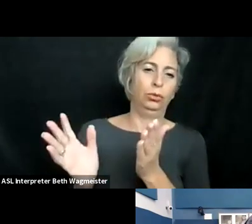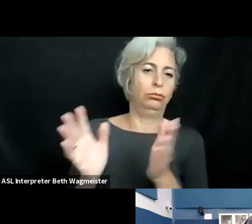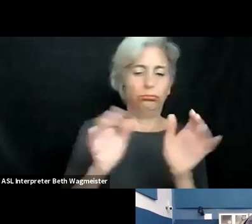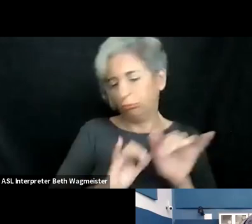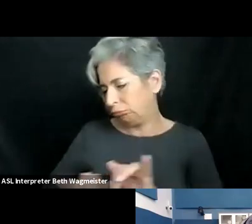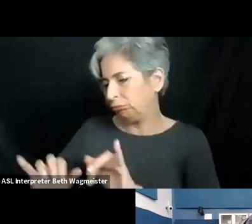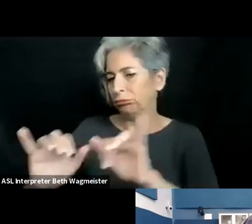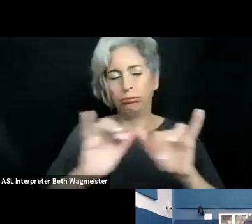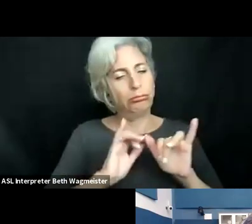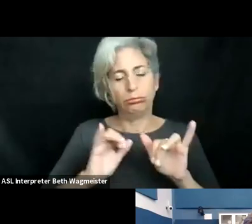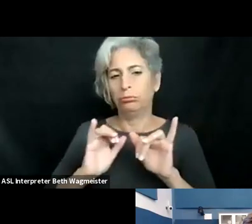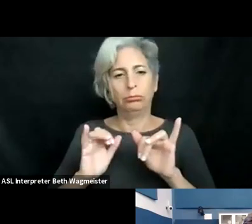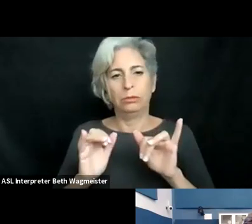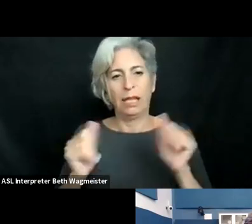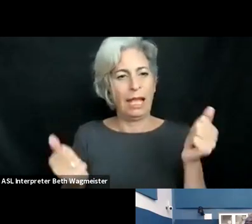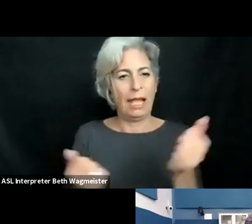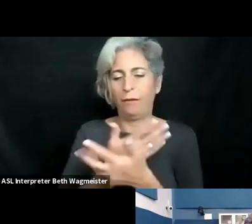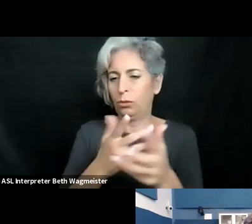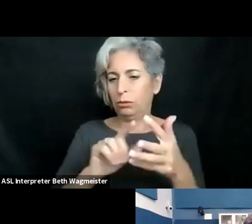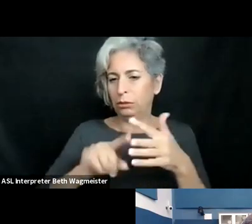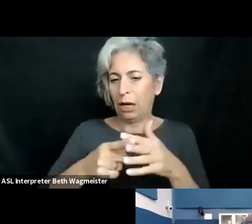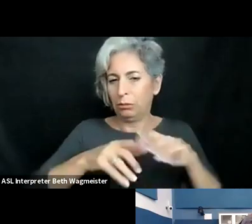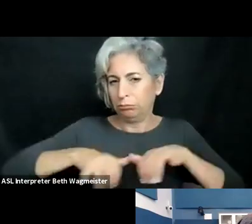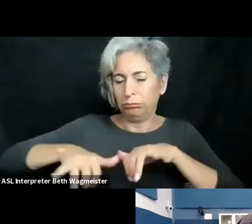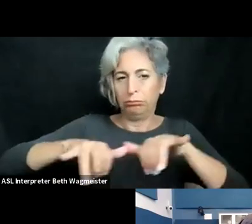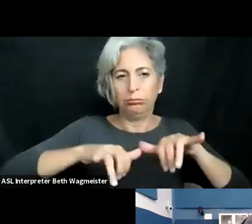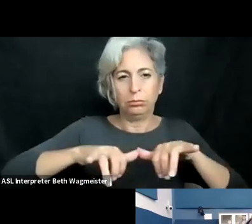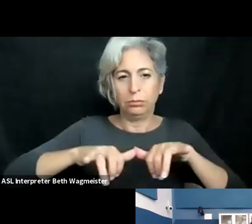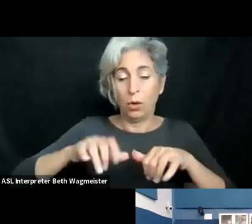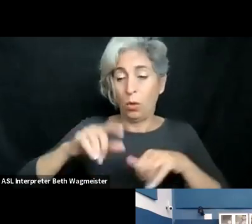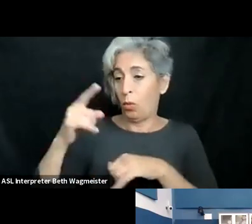and then our best practices were adopted by teachers for all